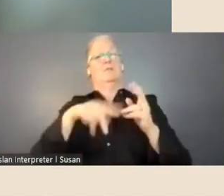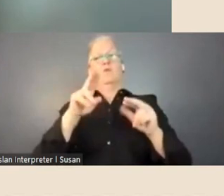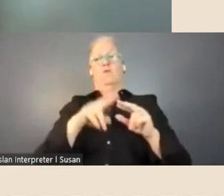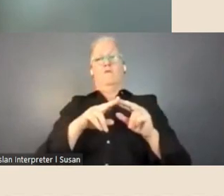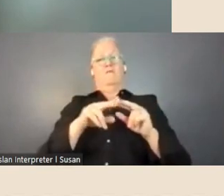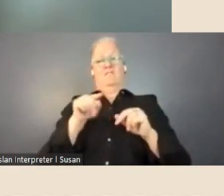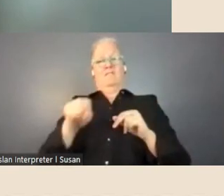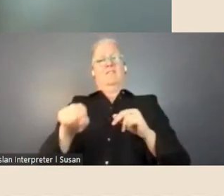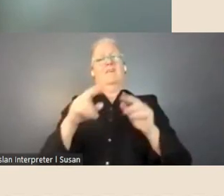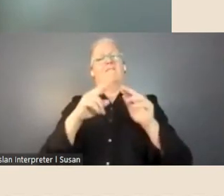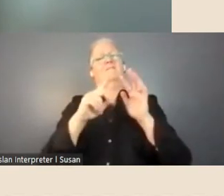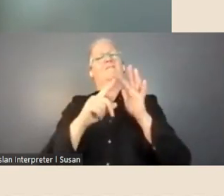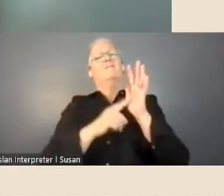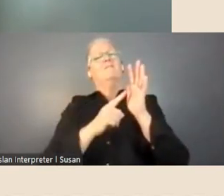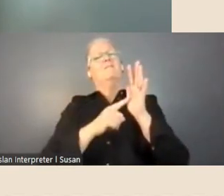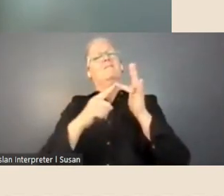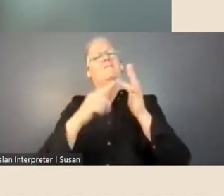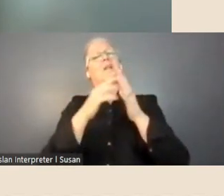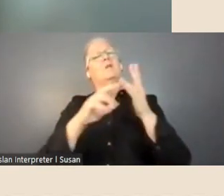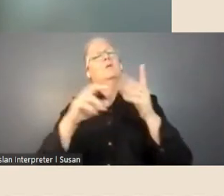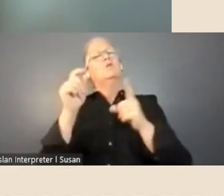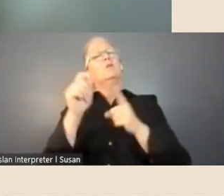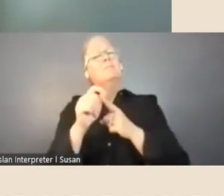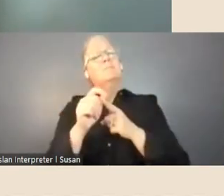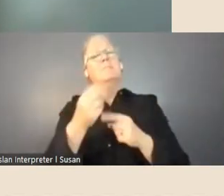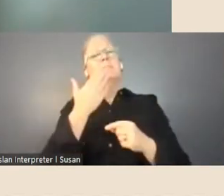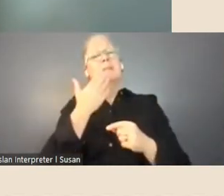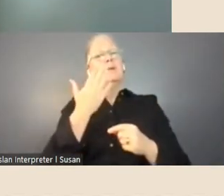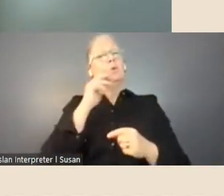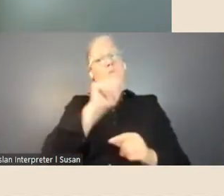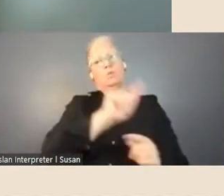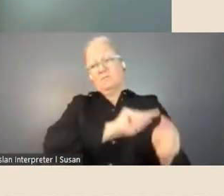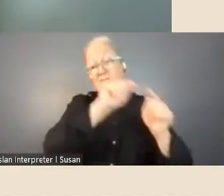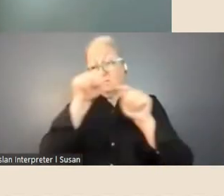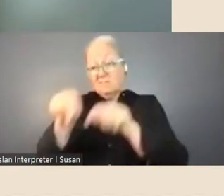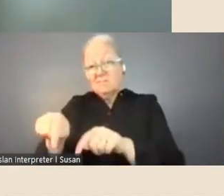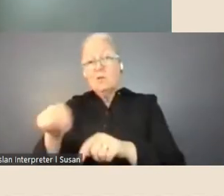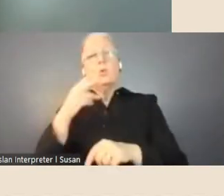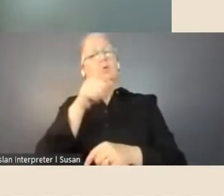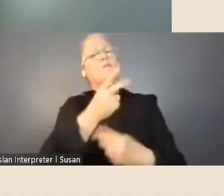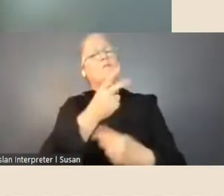make sure that visitation and that time in that space and that opportunity to meet the other